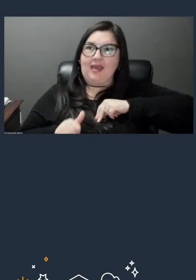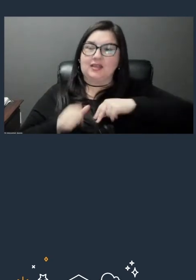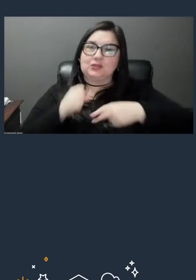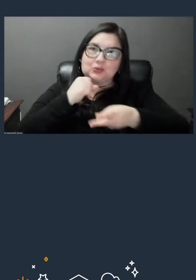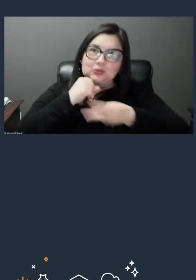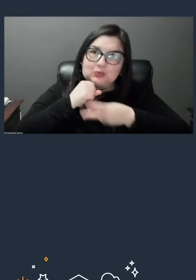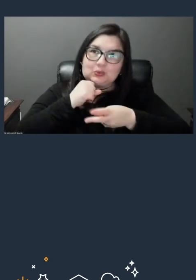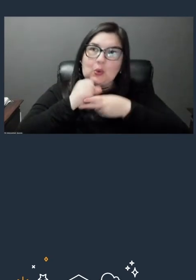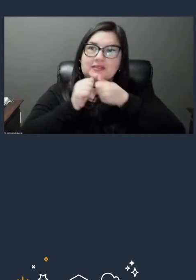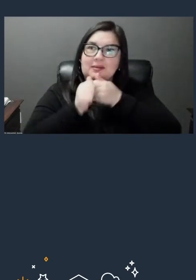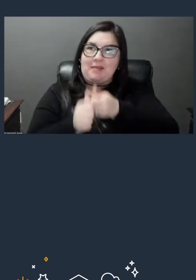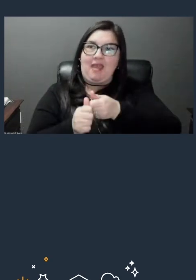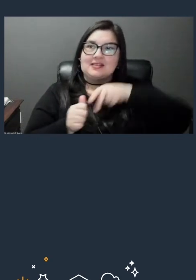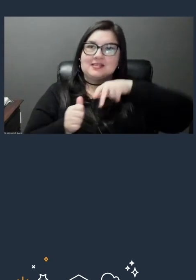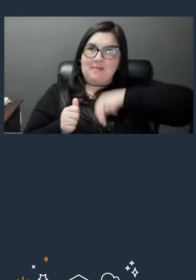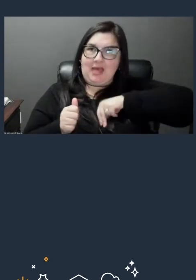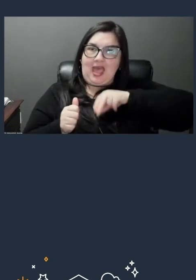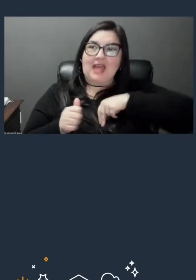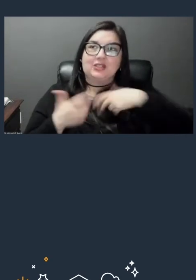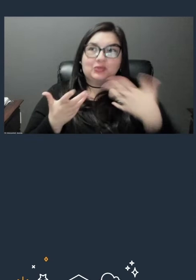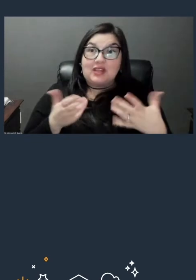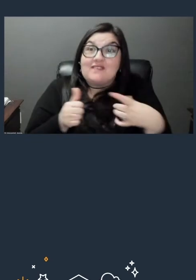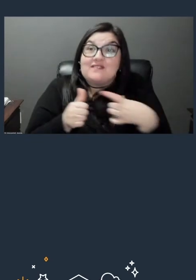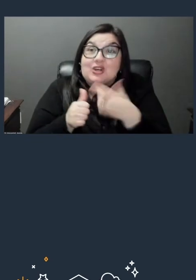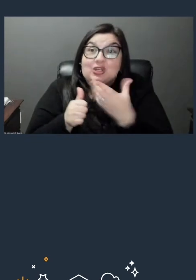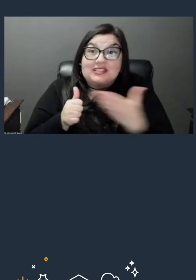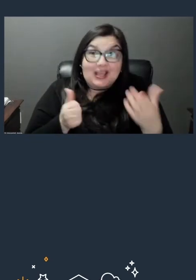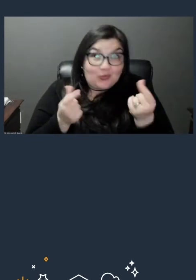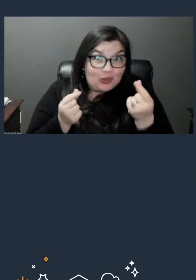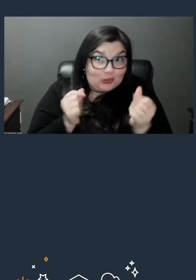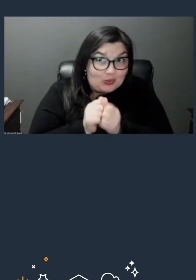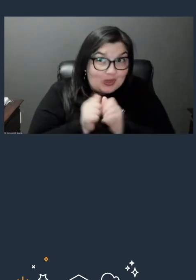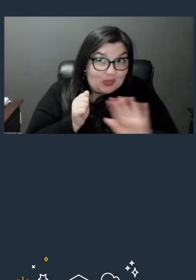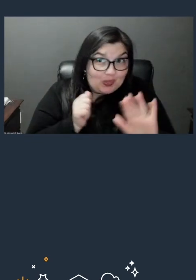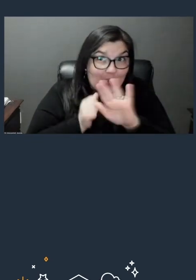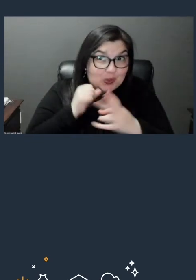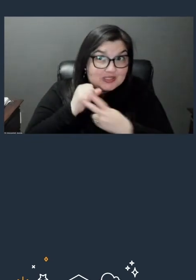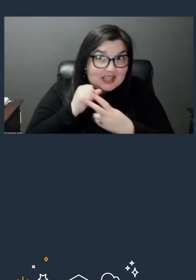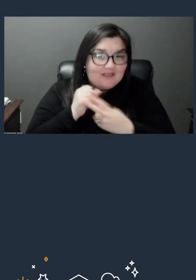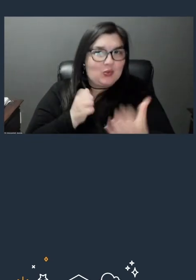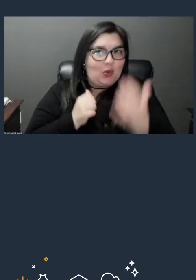because you know, well, what's the first thing you wanna do with your storage, is you wanna know that it's secure. Secure, yeah. - So I think,